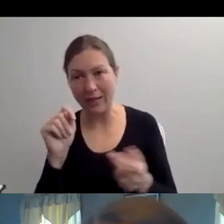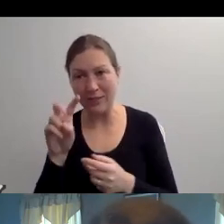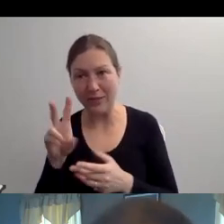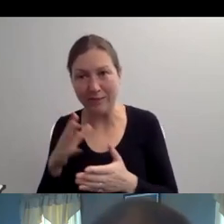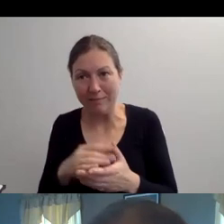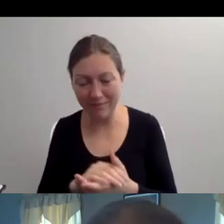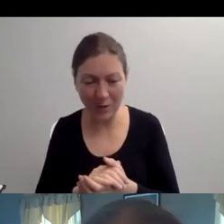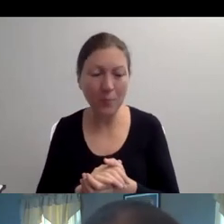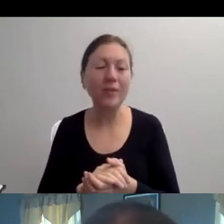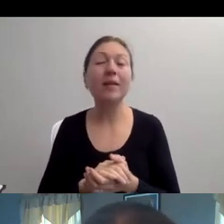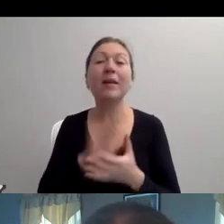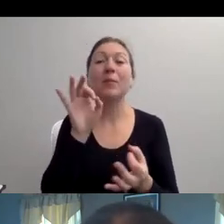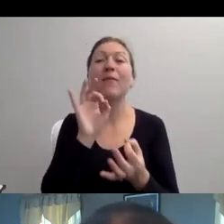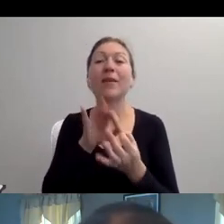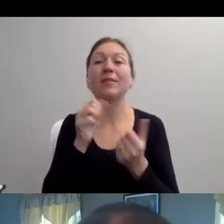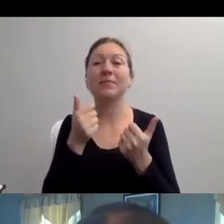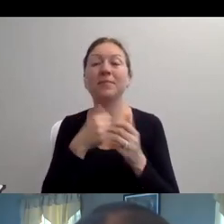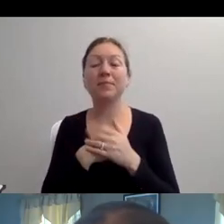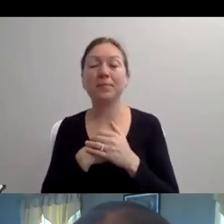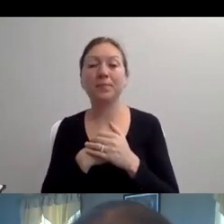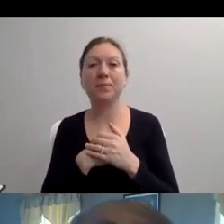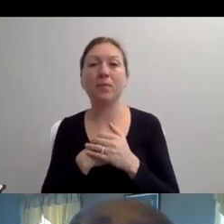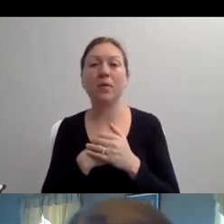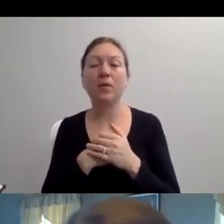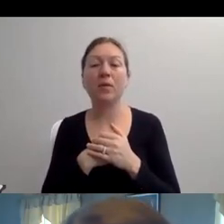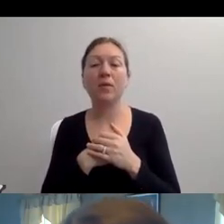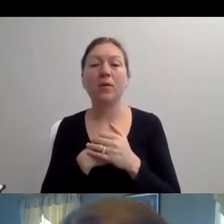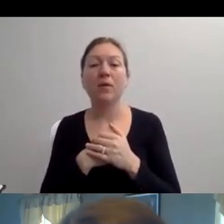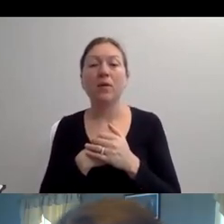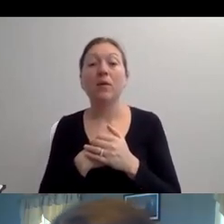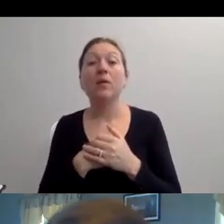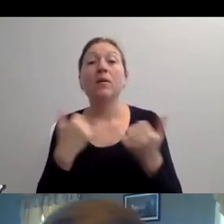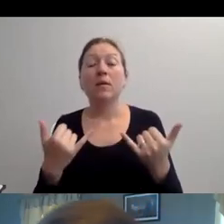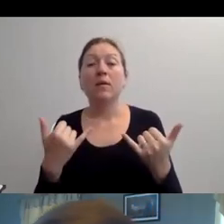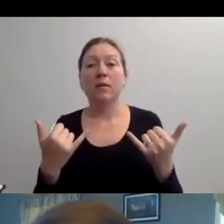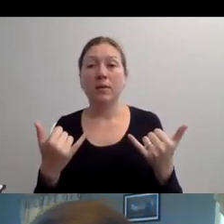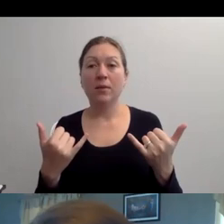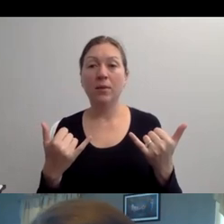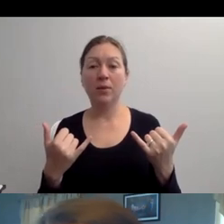I THINK WE MIGHT HAVE TIME FOR JUST ONE MORE QUICK QUESTION.